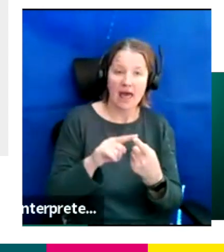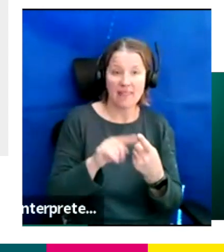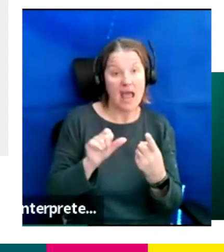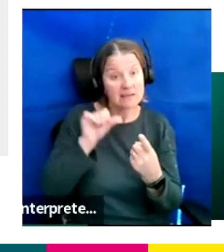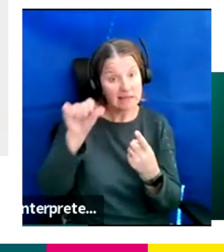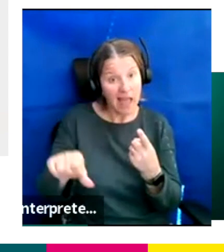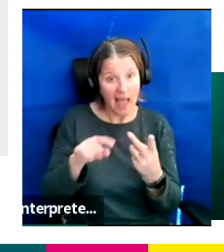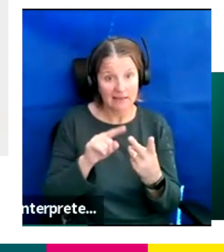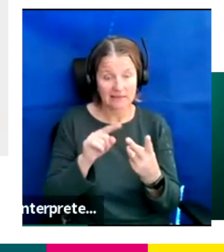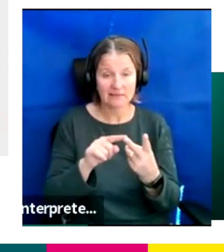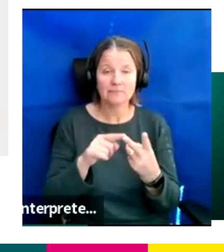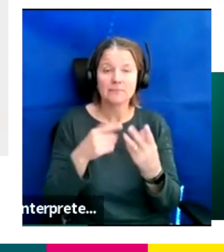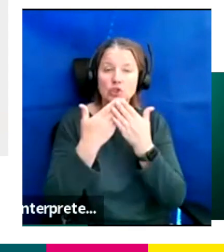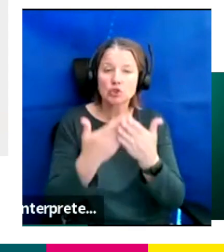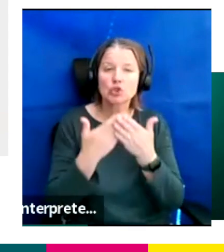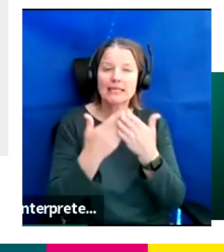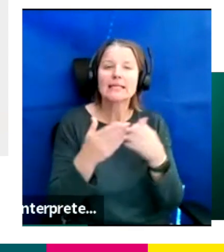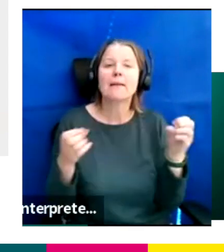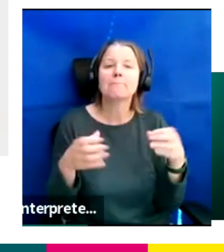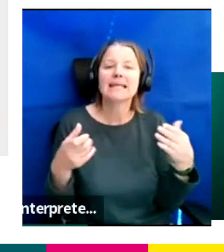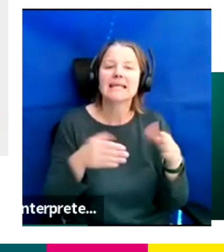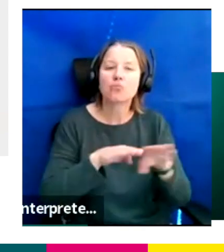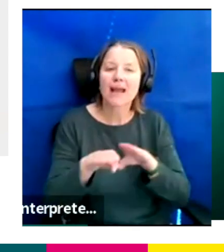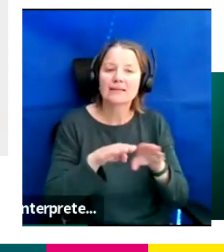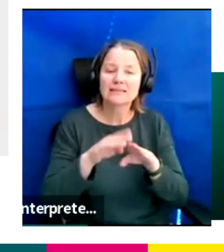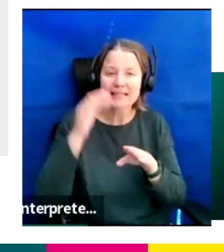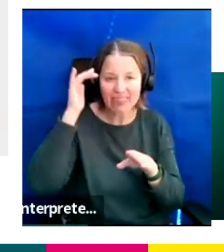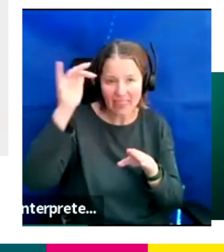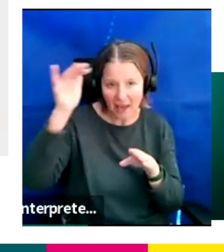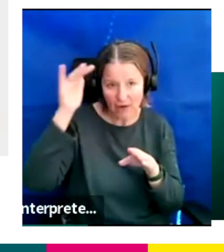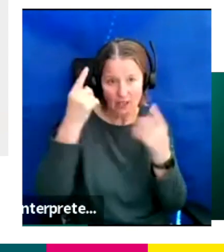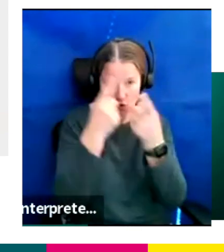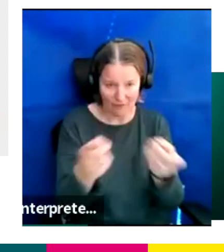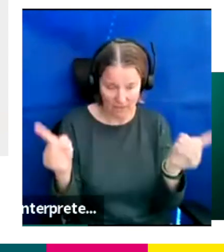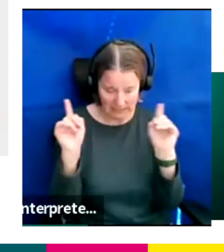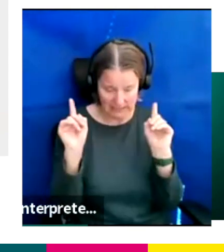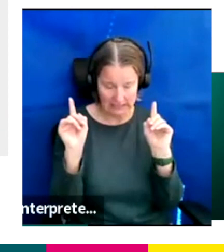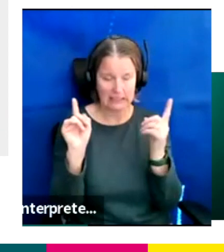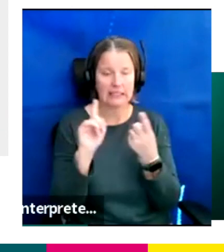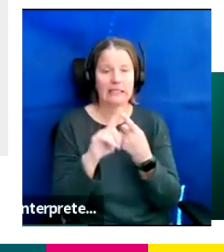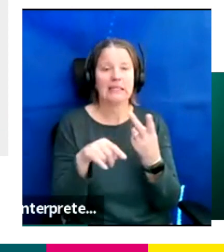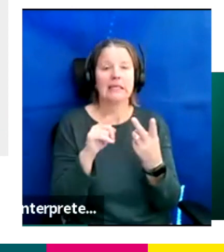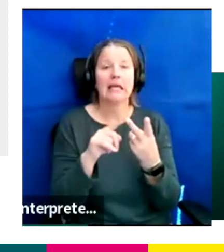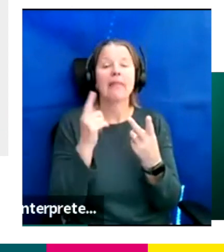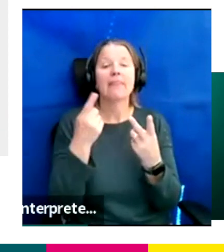of performing arts college. So I've always had a kind of interest in entertainment entertaining audiences to some capacity I